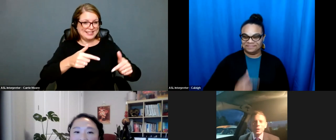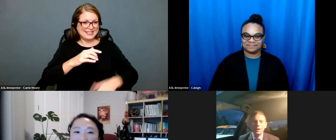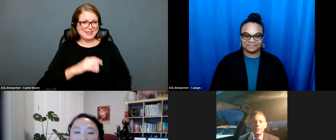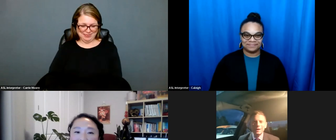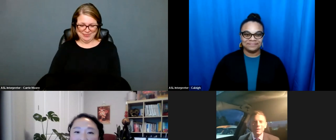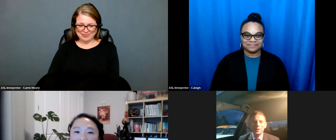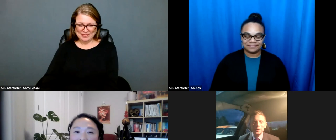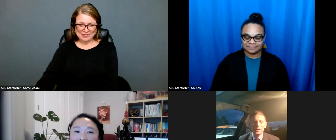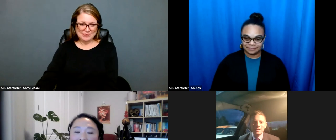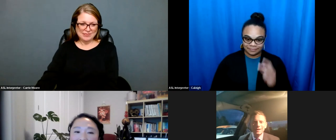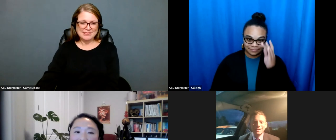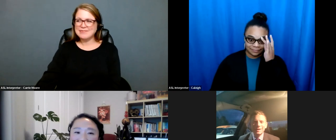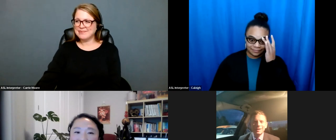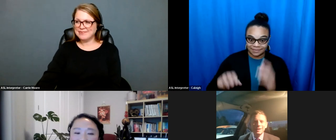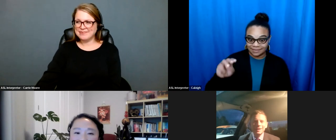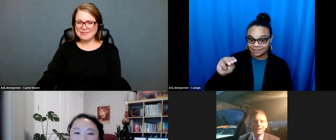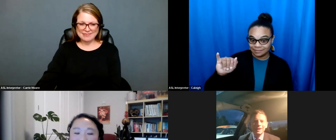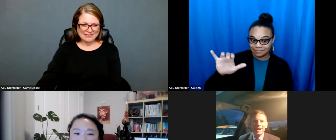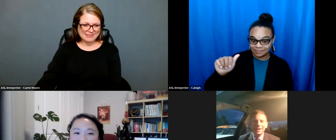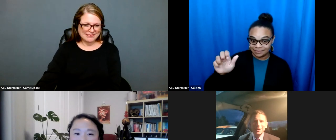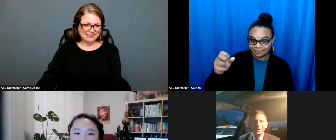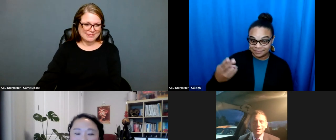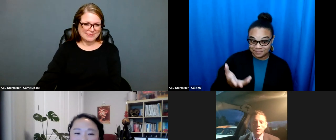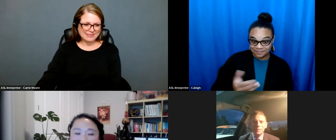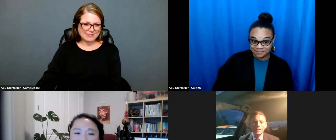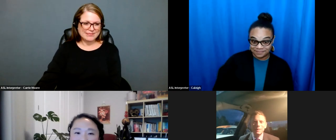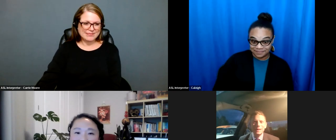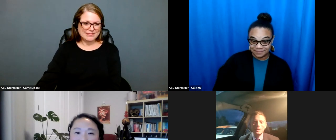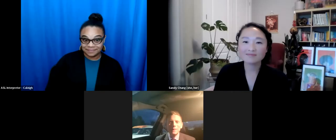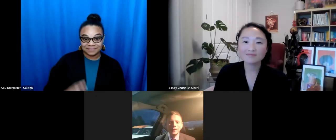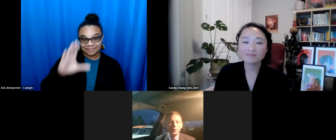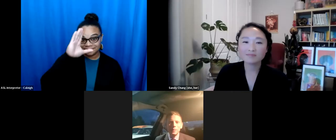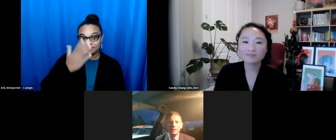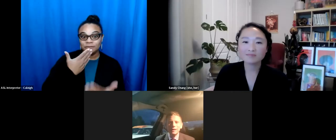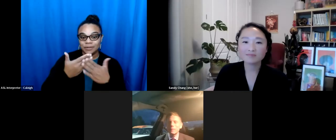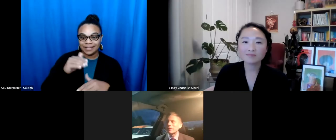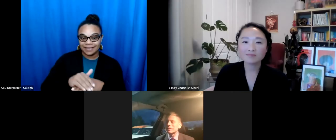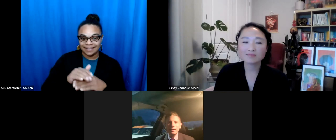Micah Kubic, Executive Director of the ACLU of Kansas, who will